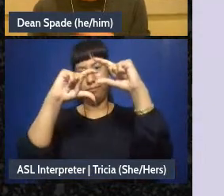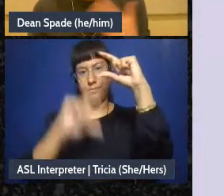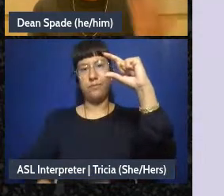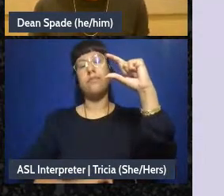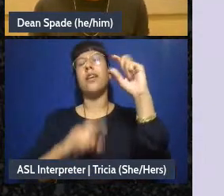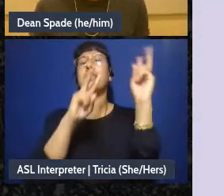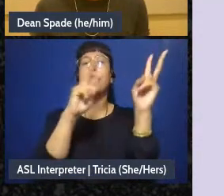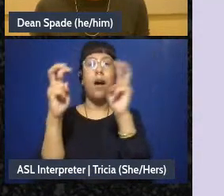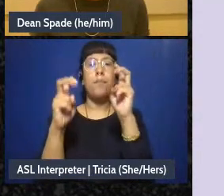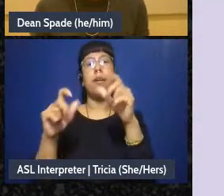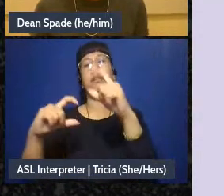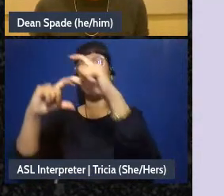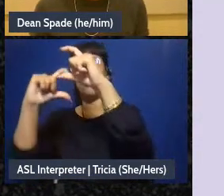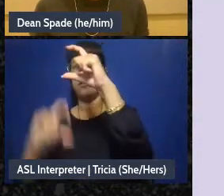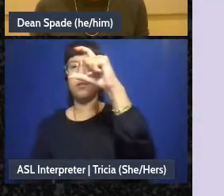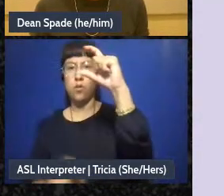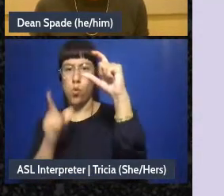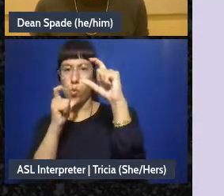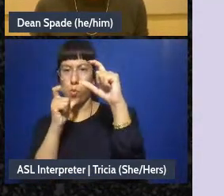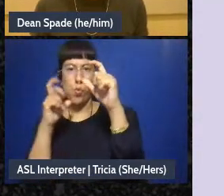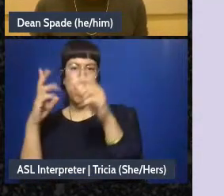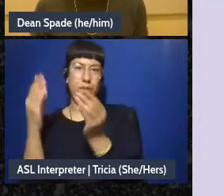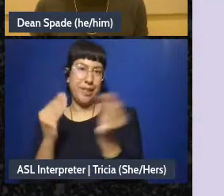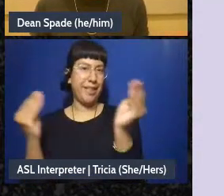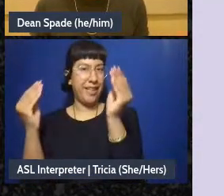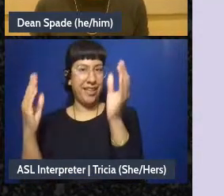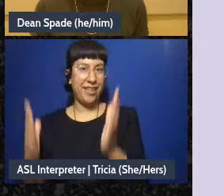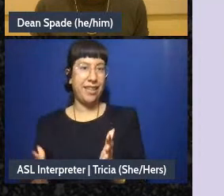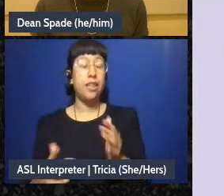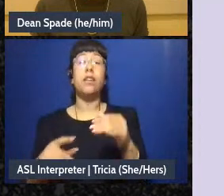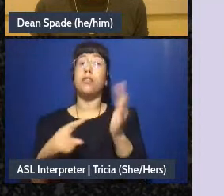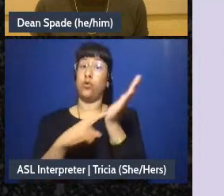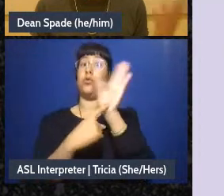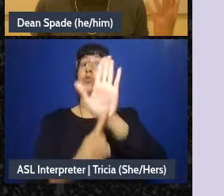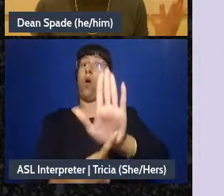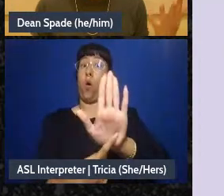and to go through it at the beginning of the meeting because it might be like “oh y'all